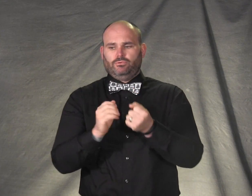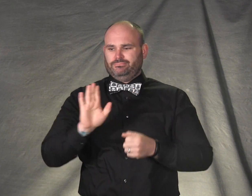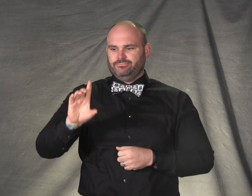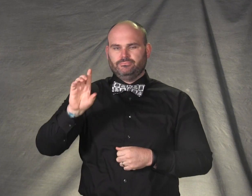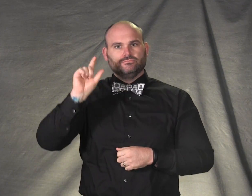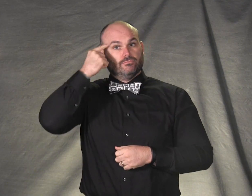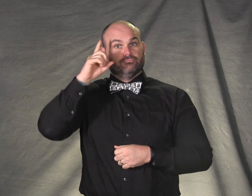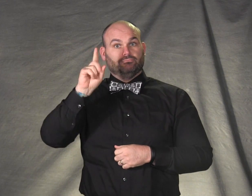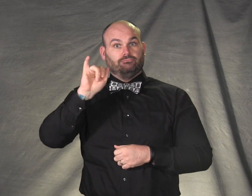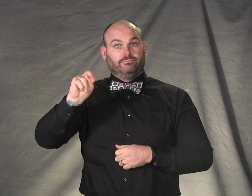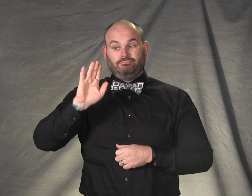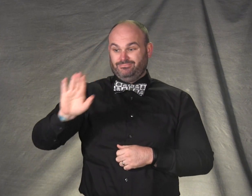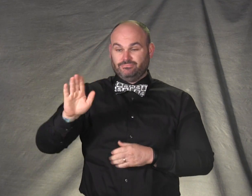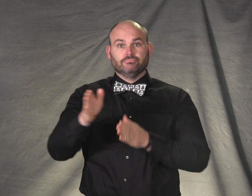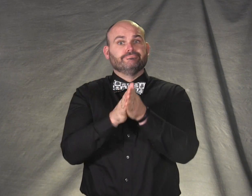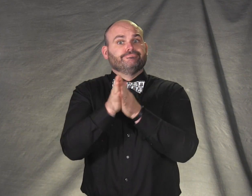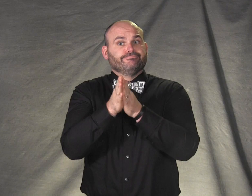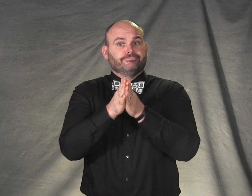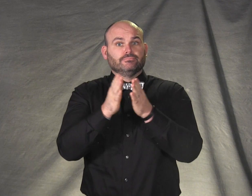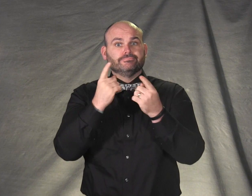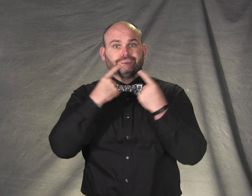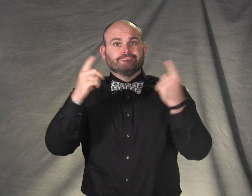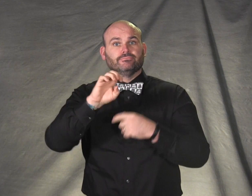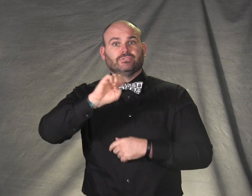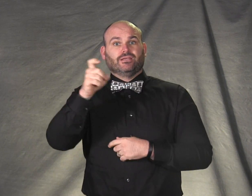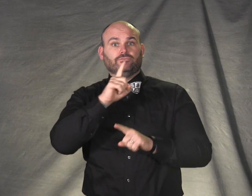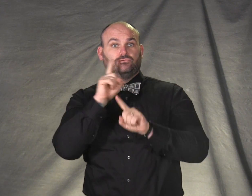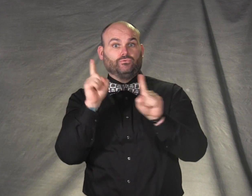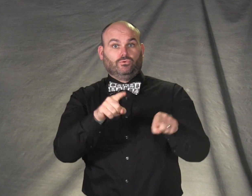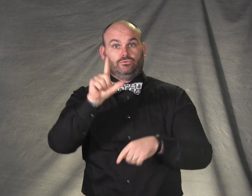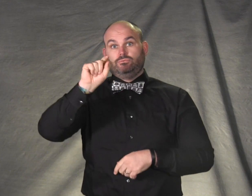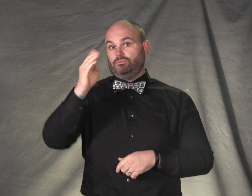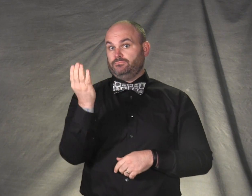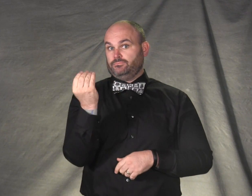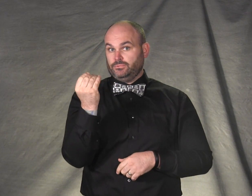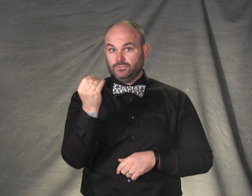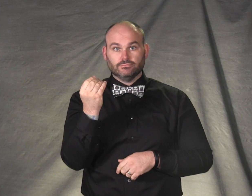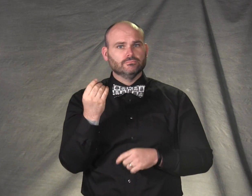Governor Dayton’s 2014 executive order